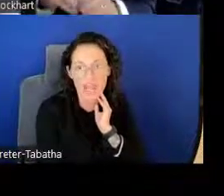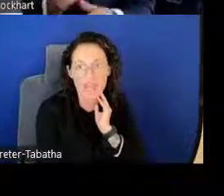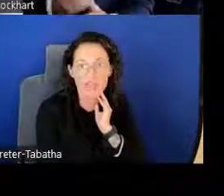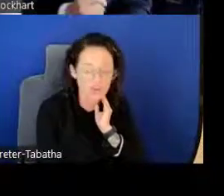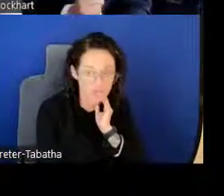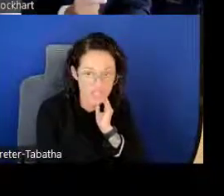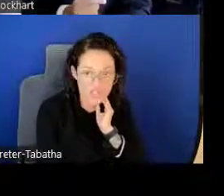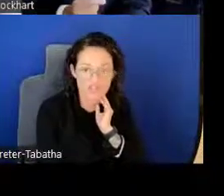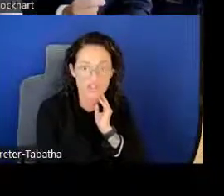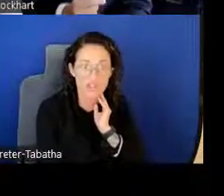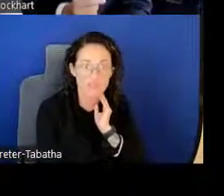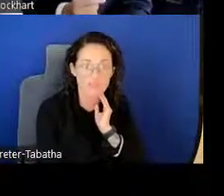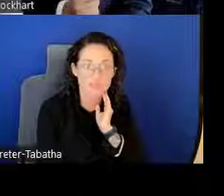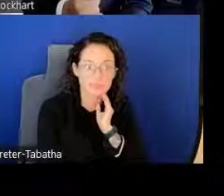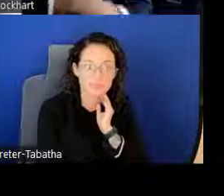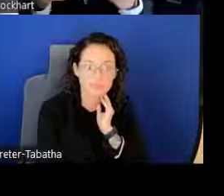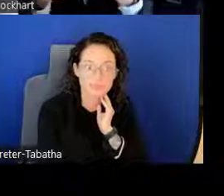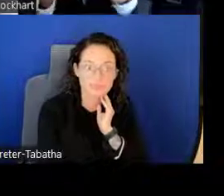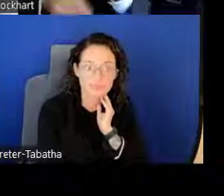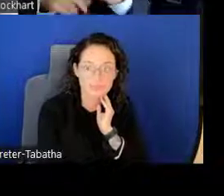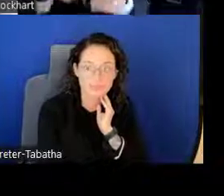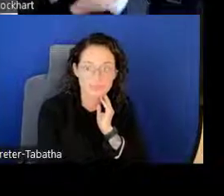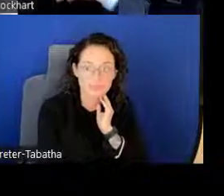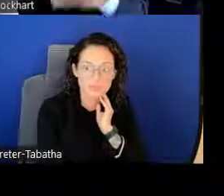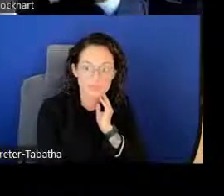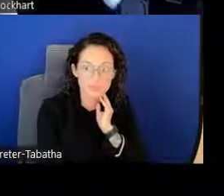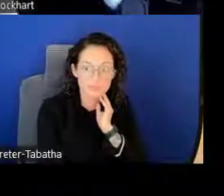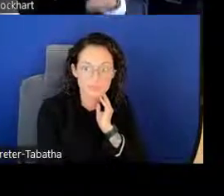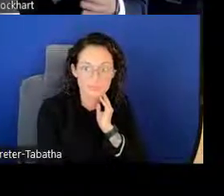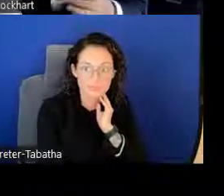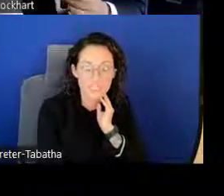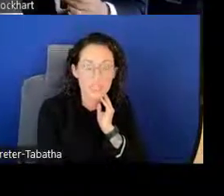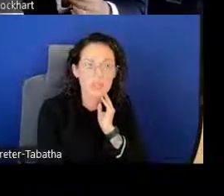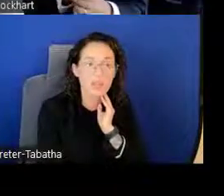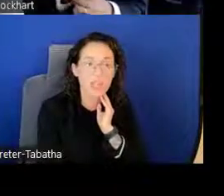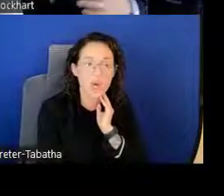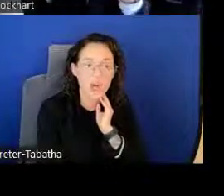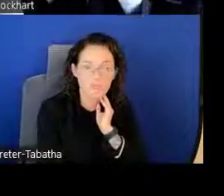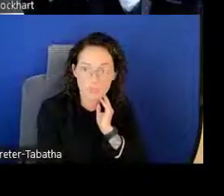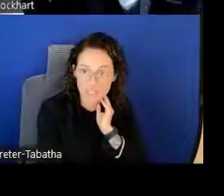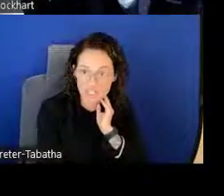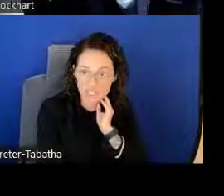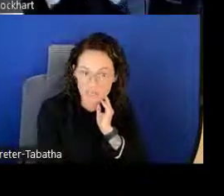and their research. The loan information.